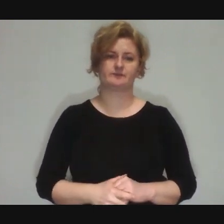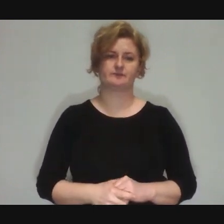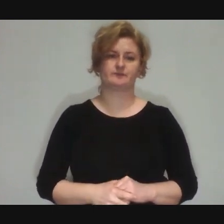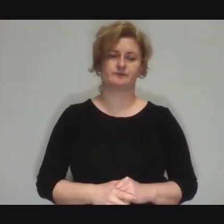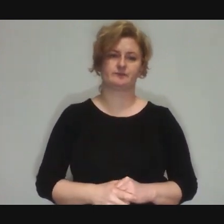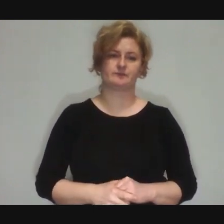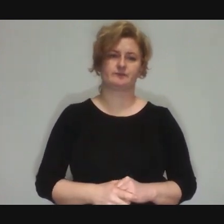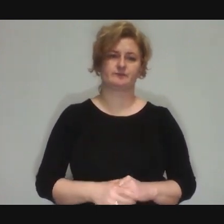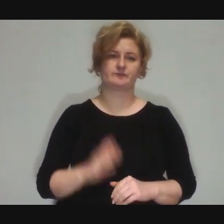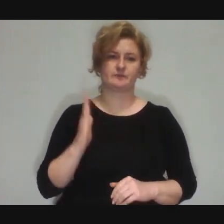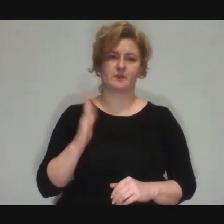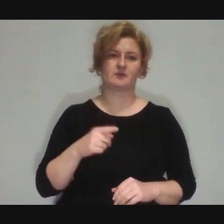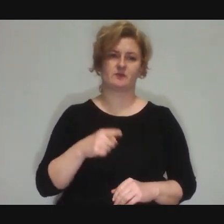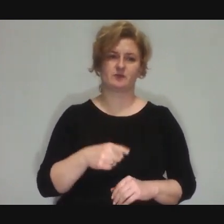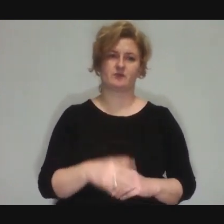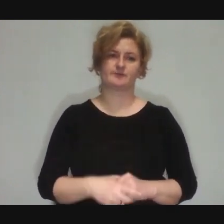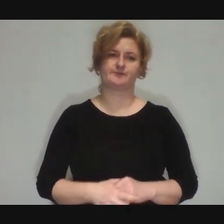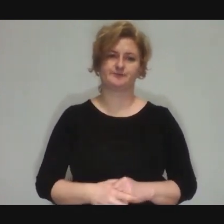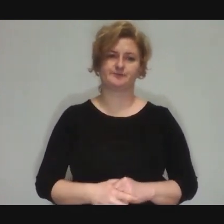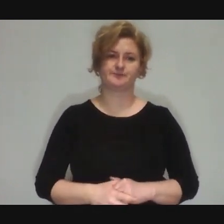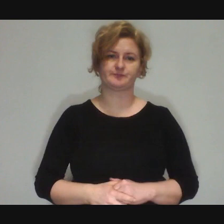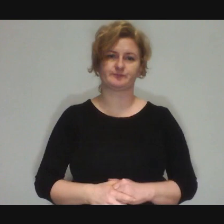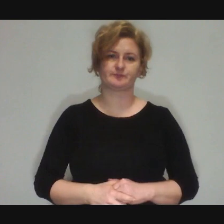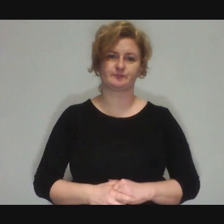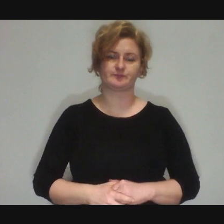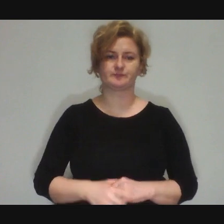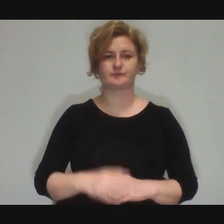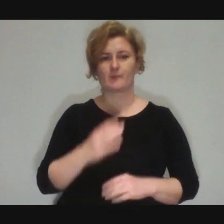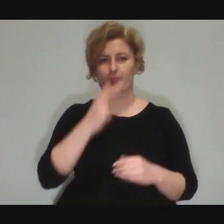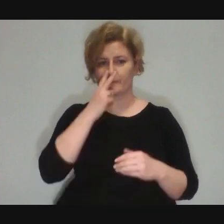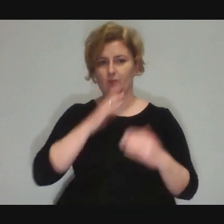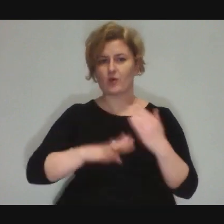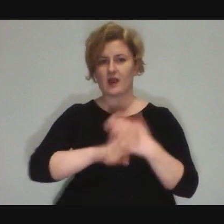Dominika: It's going to be circus shows that you can see online,